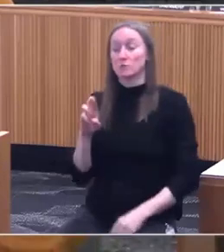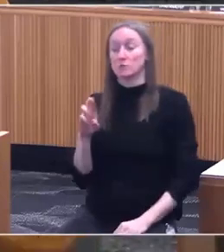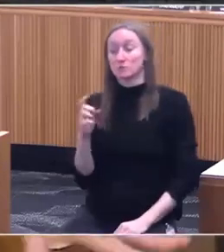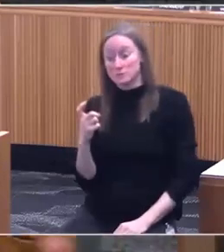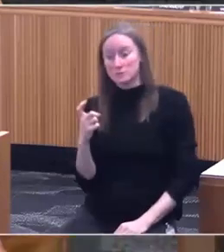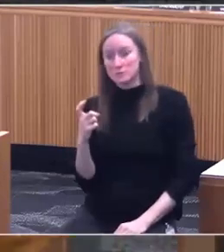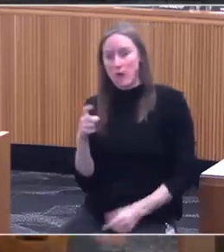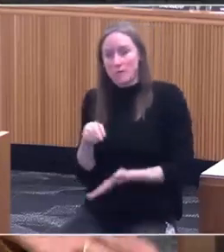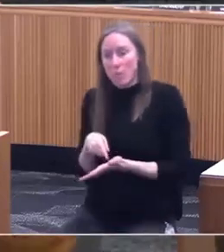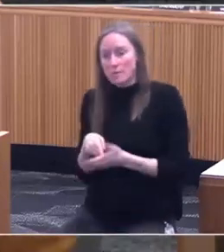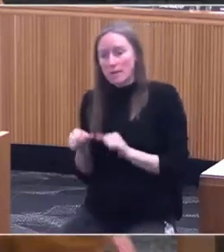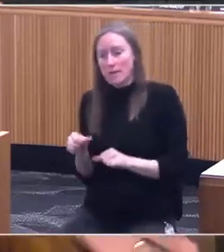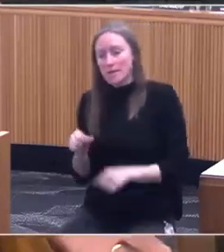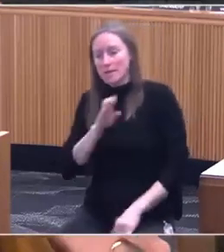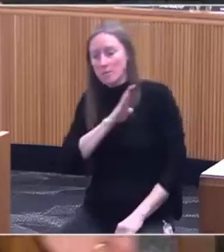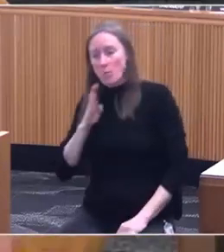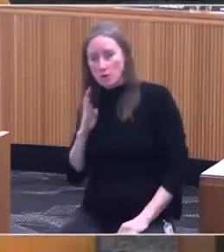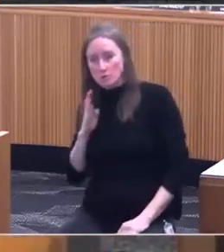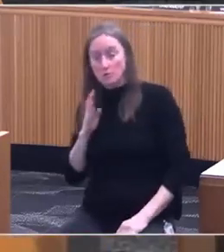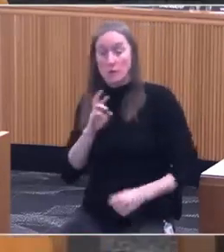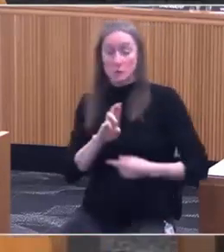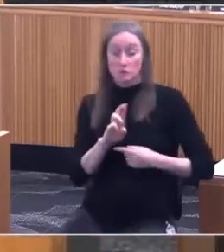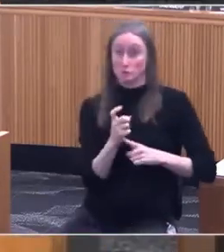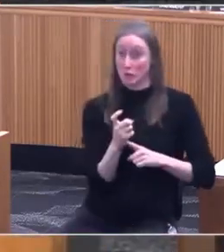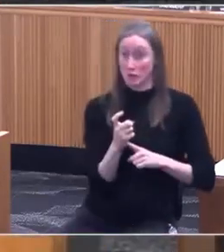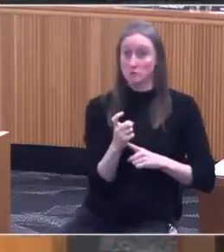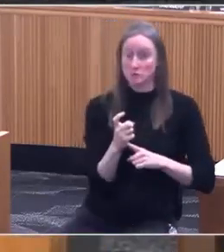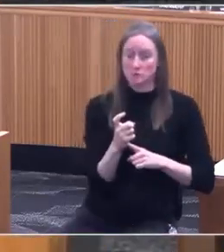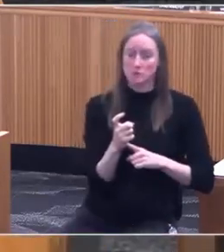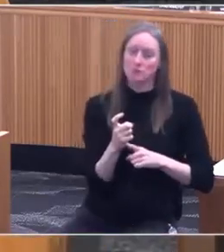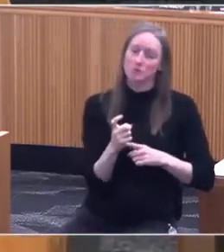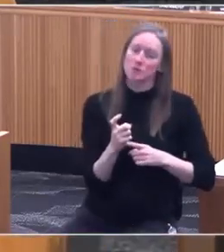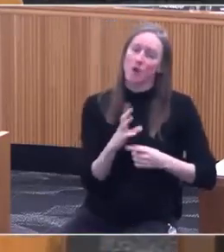Prescription drugs are part of the prioritized list.